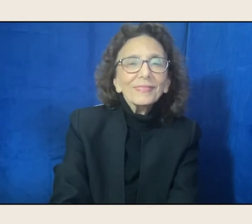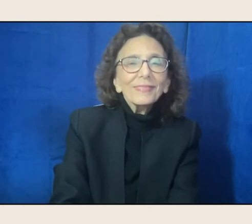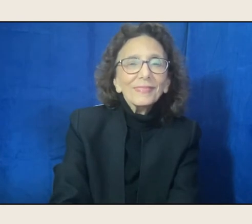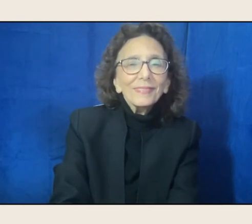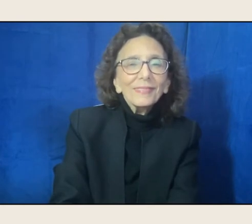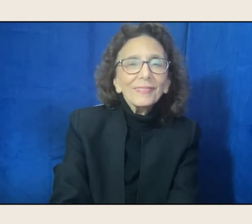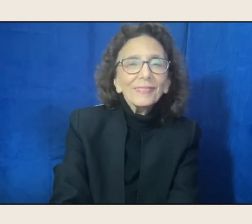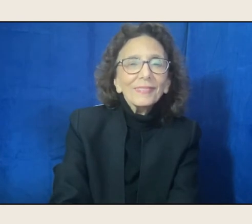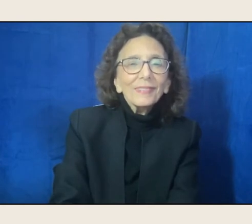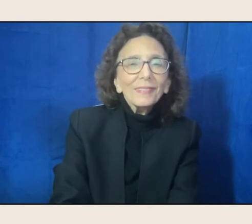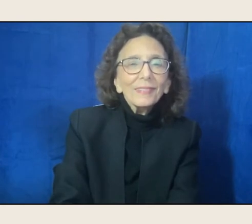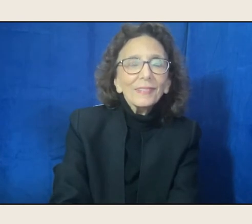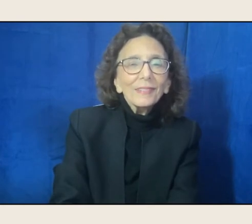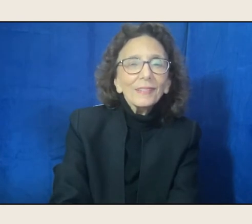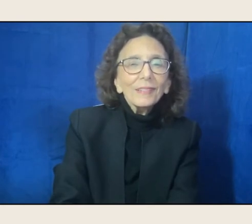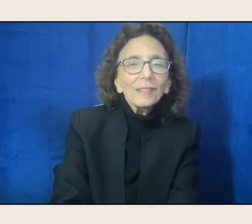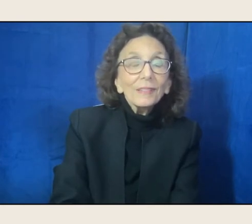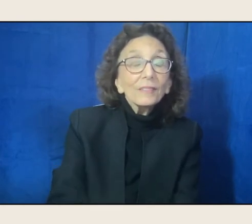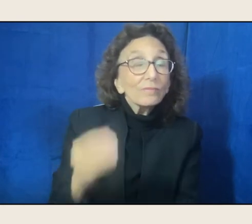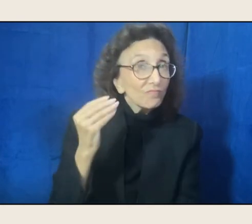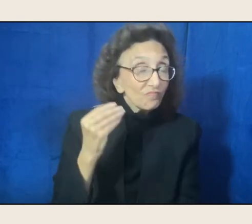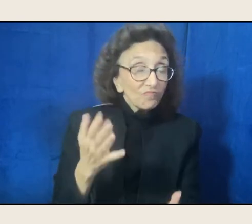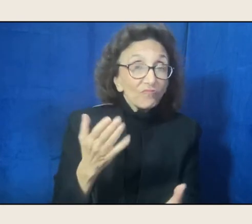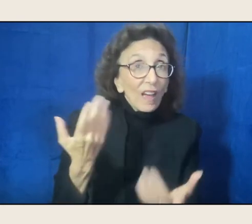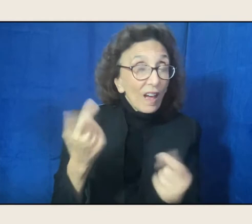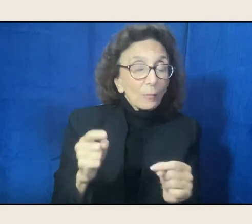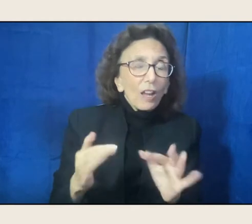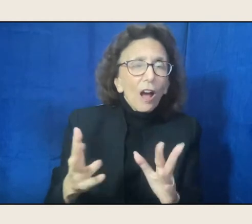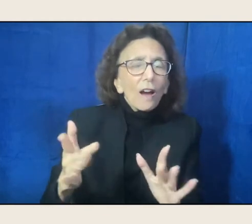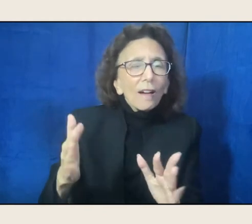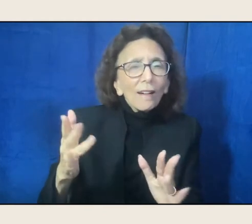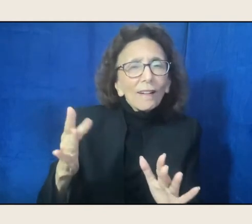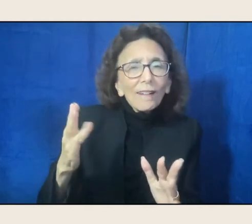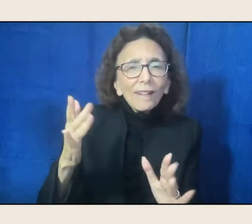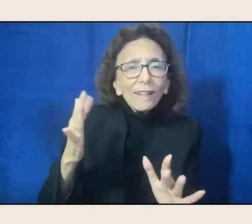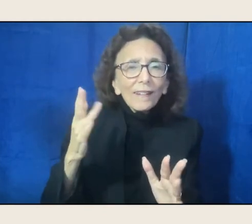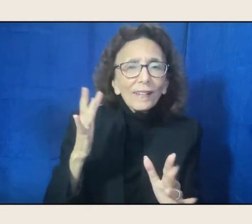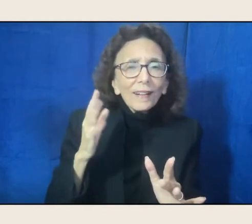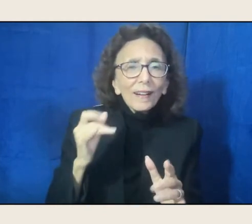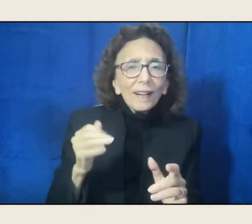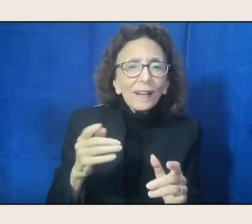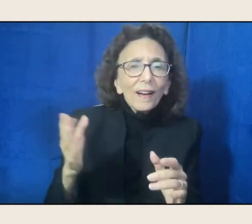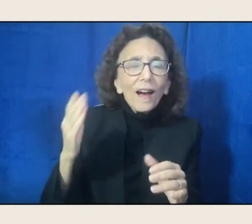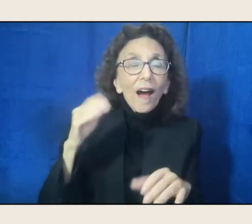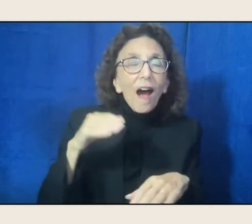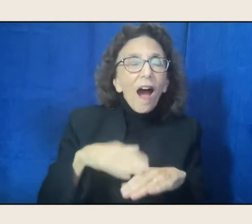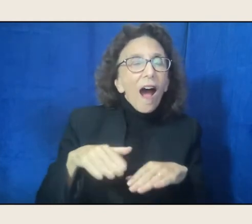It was a long time ago On the dance floor